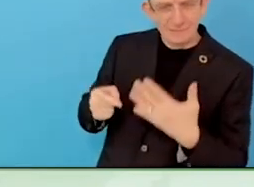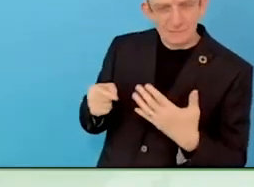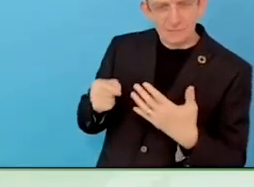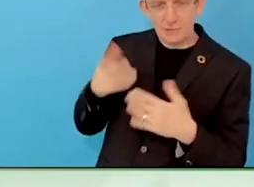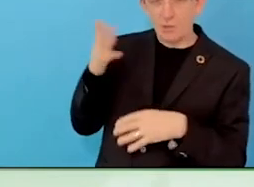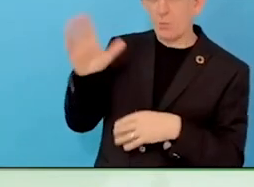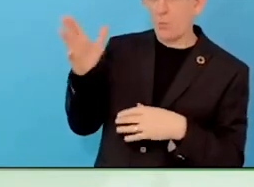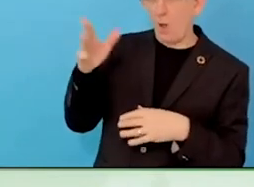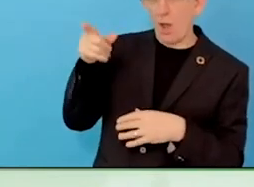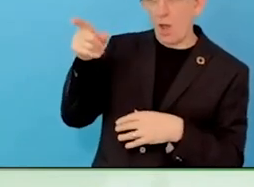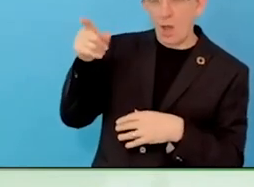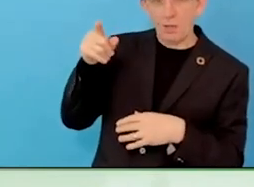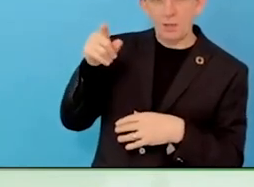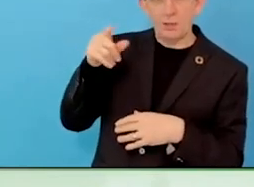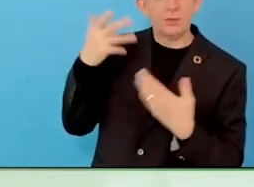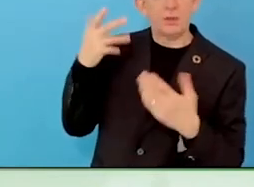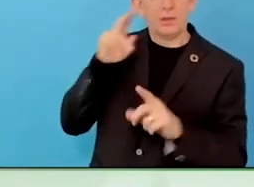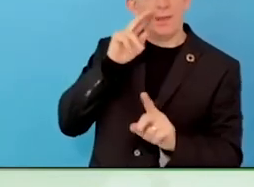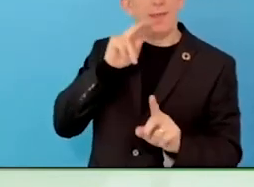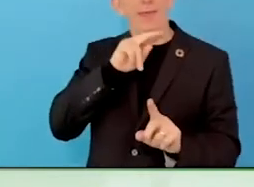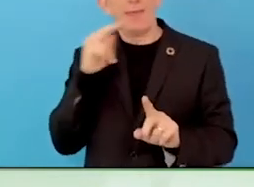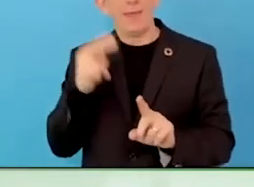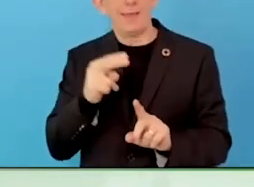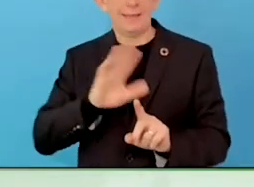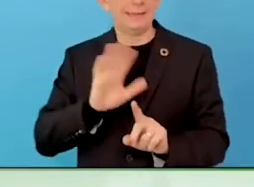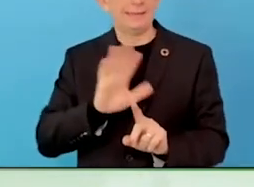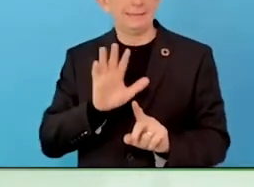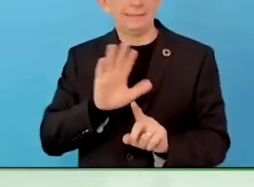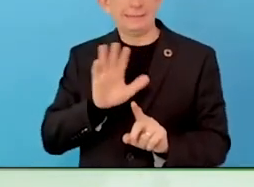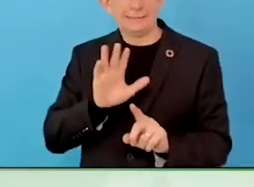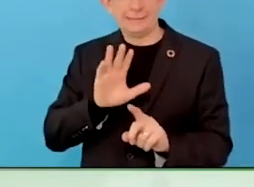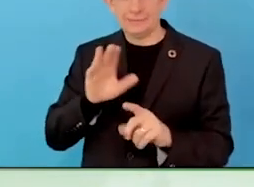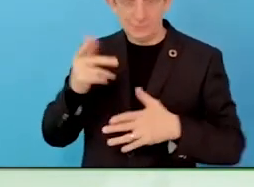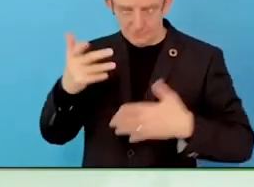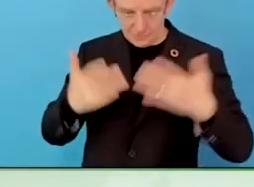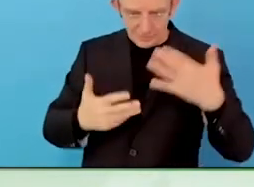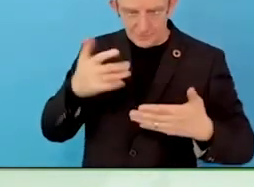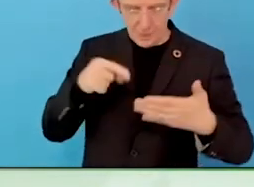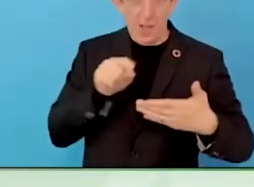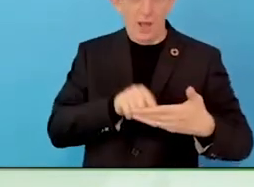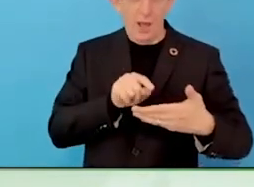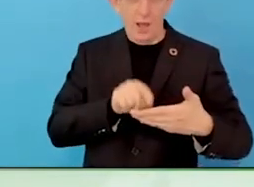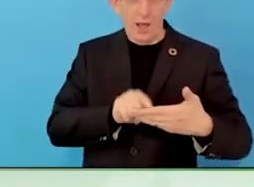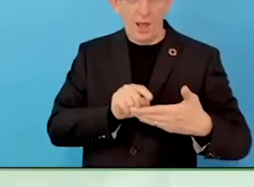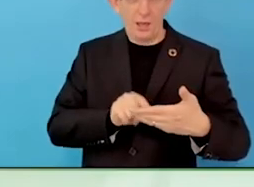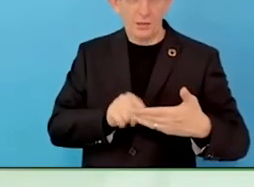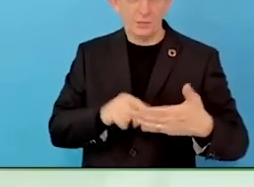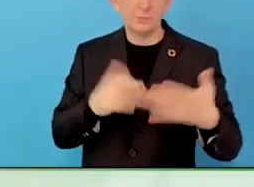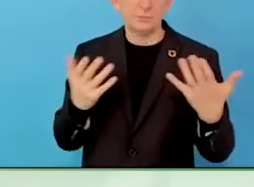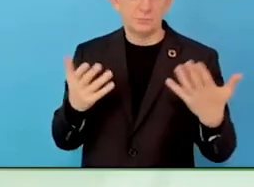In reality, in place with disabilities, you never ask who